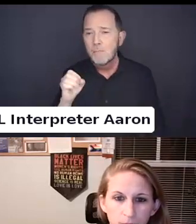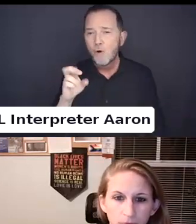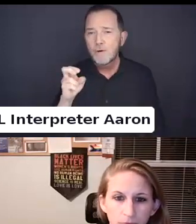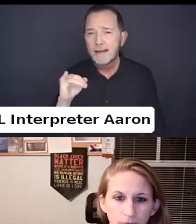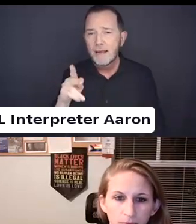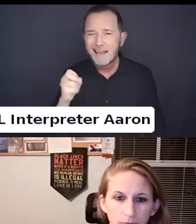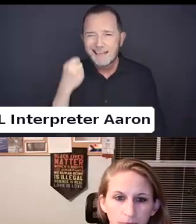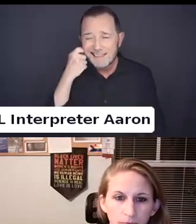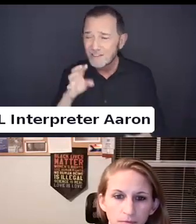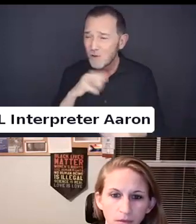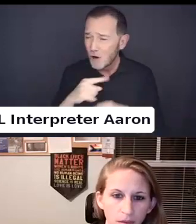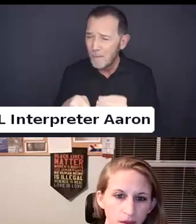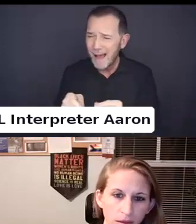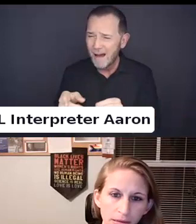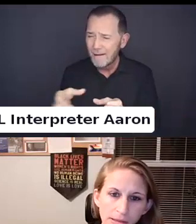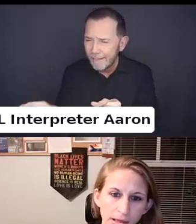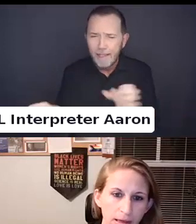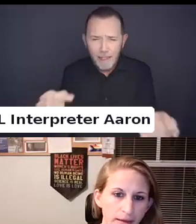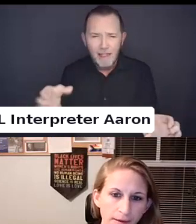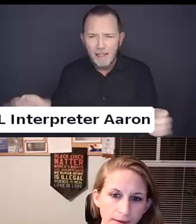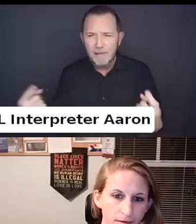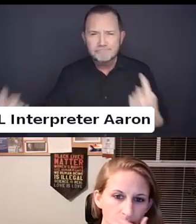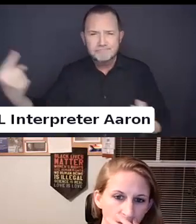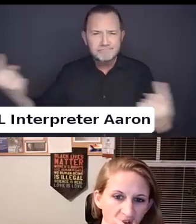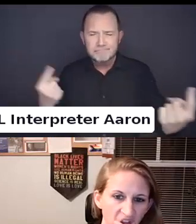I think we are starting to get better.